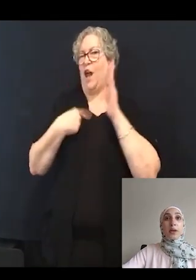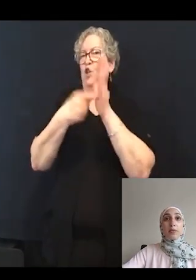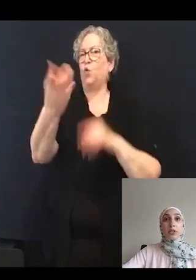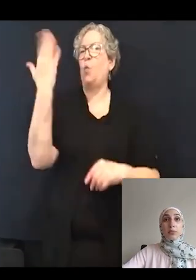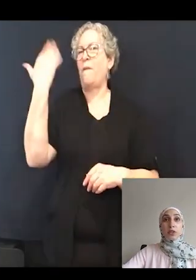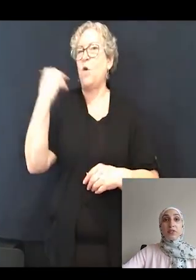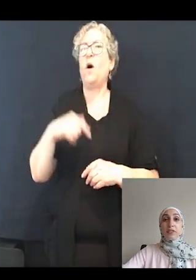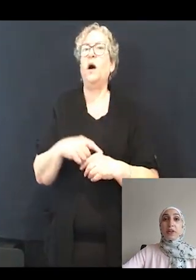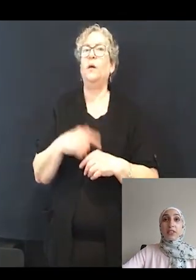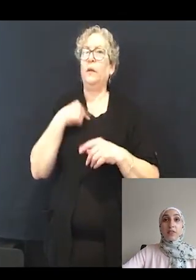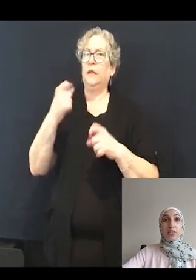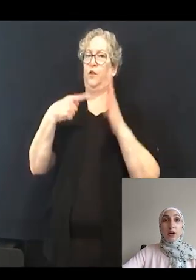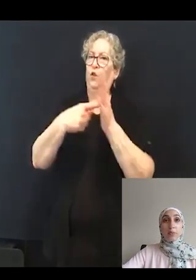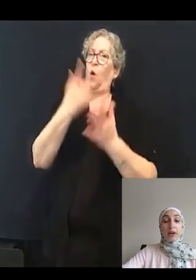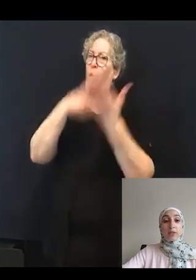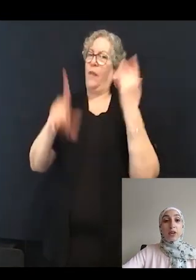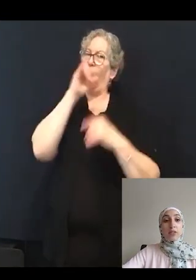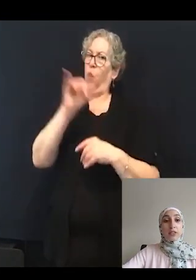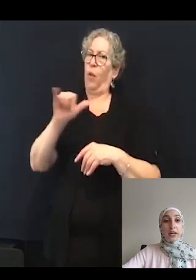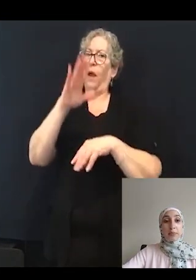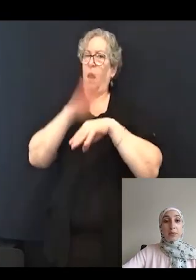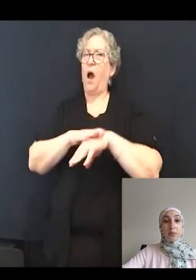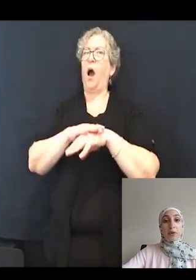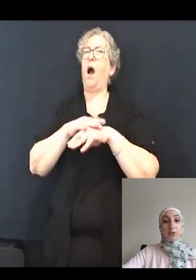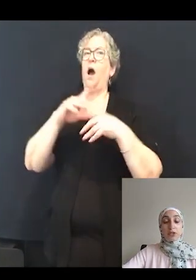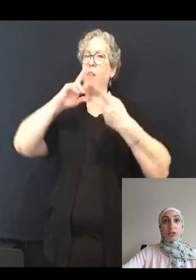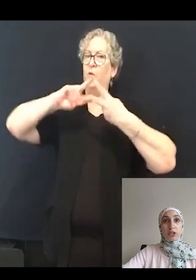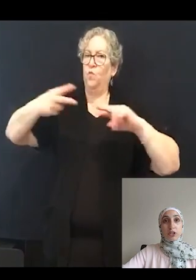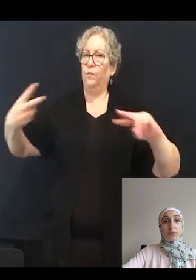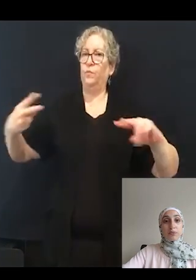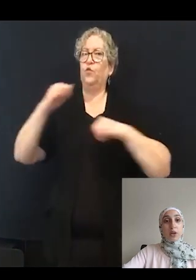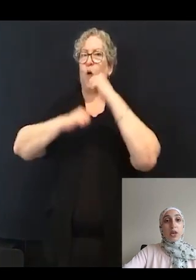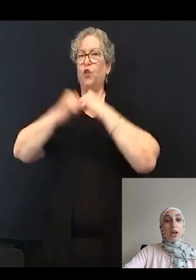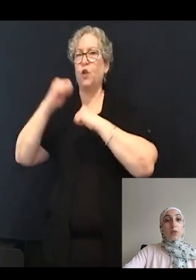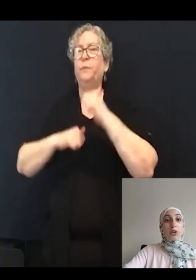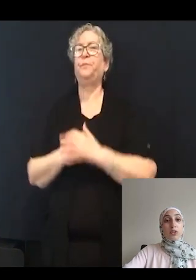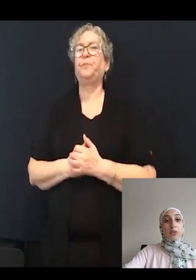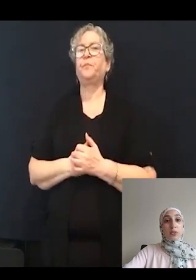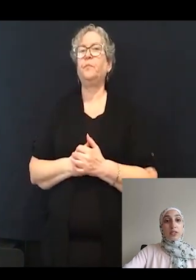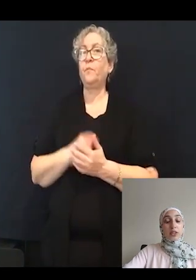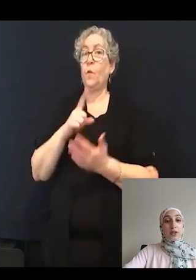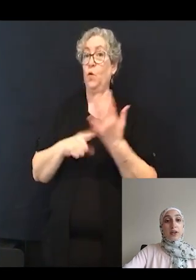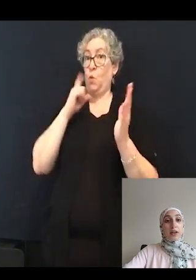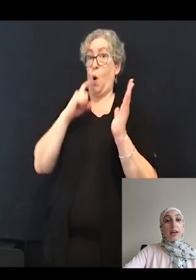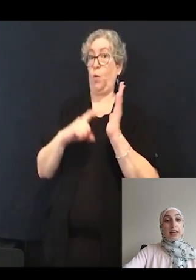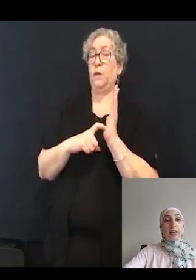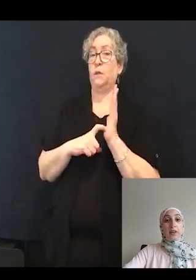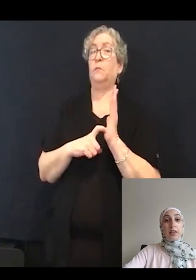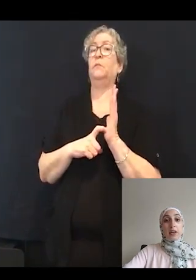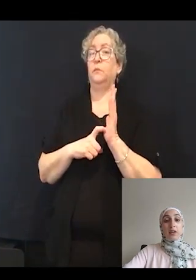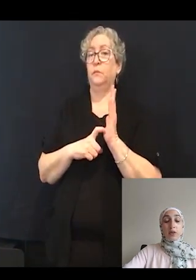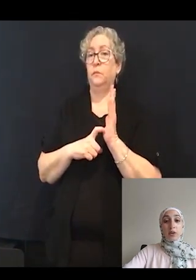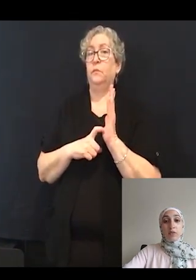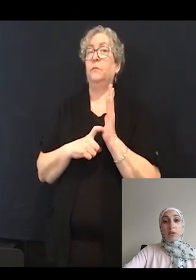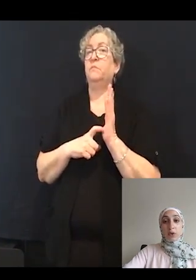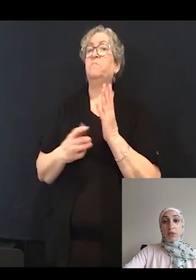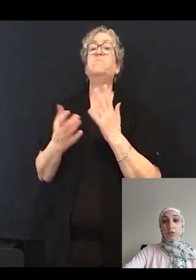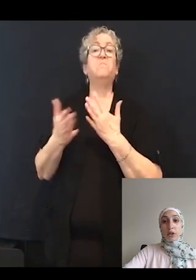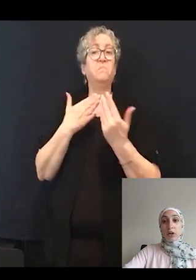effects of these compounds on the synaptic ribbon ultra structure. And what you'll notice here, again, that even with the drug compounds,